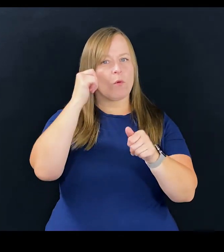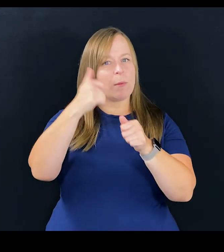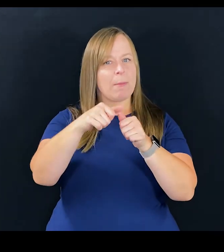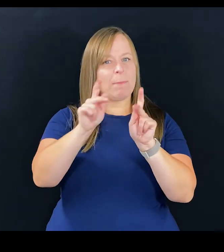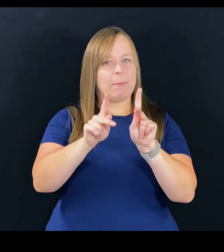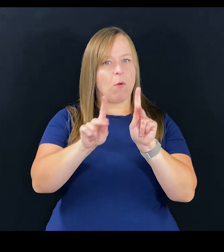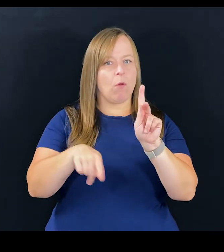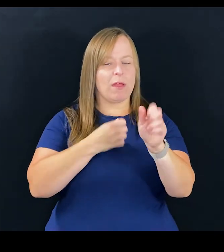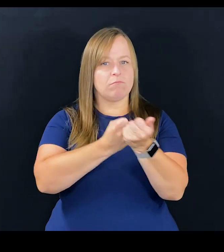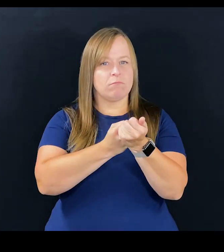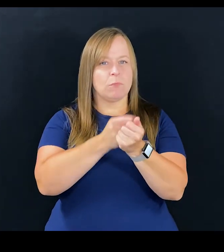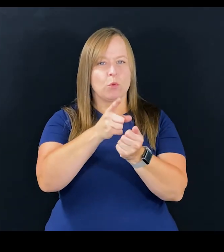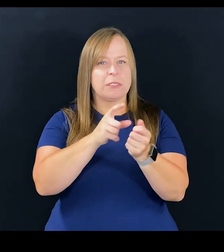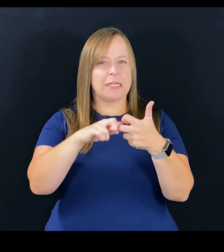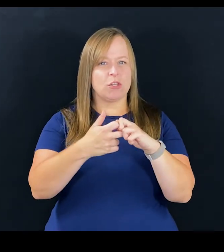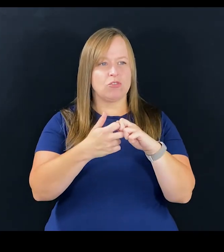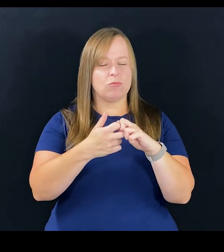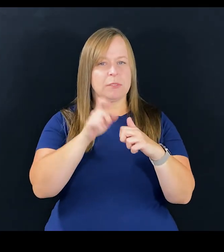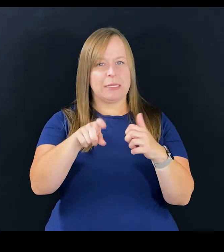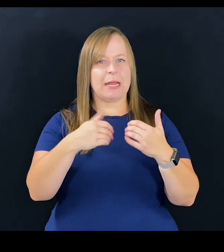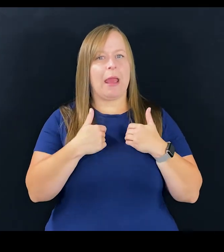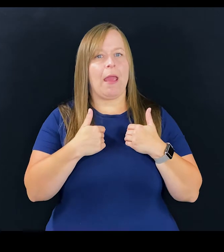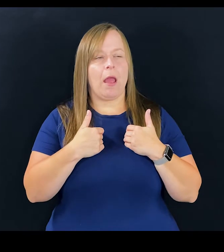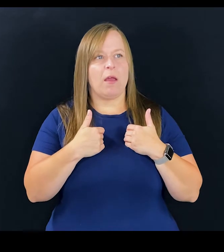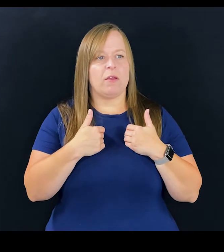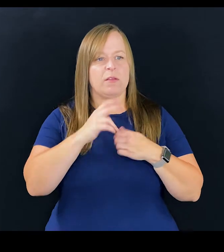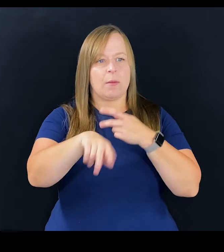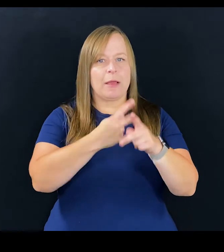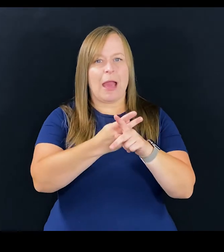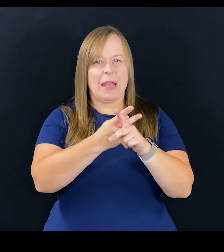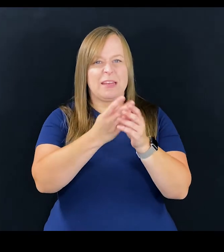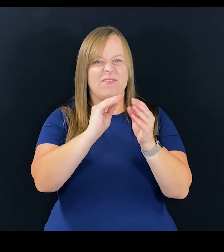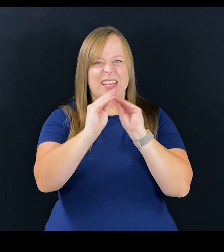that there are people behind those issues, that need to have some type of remedy,